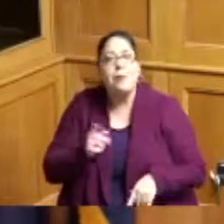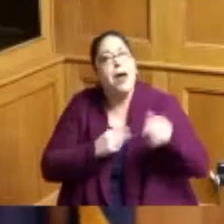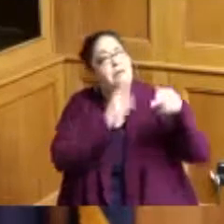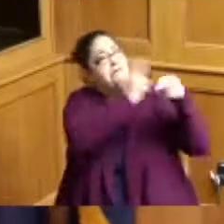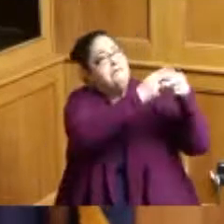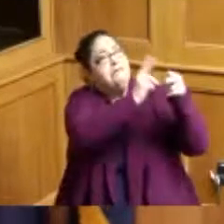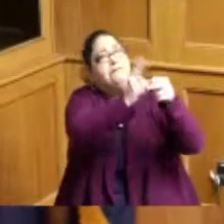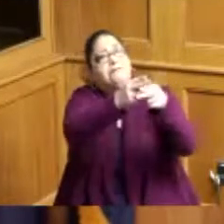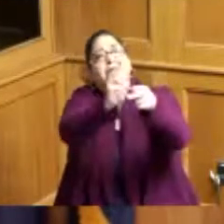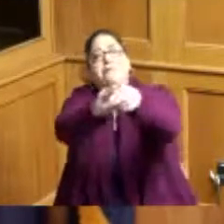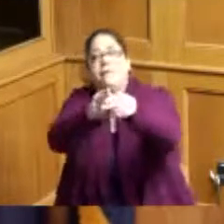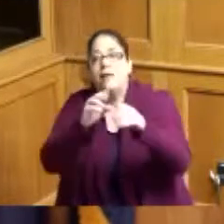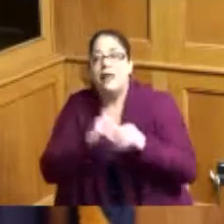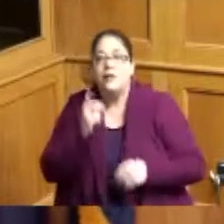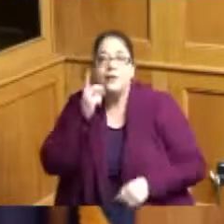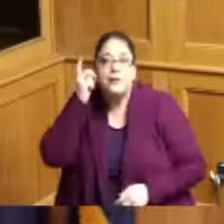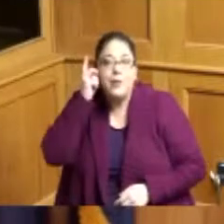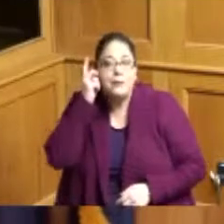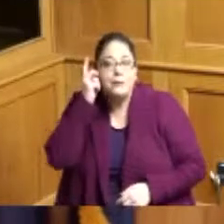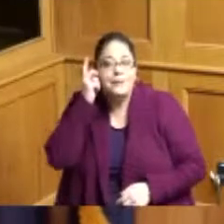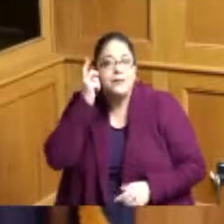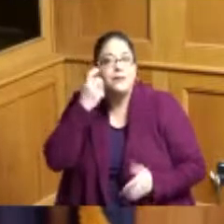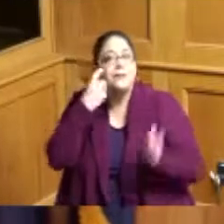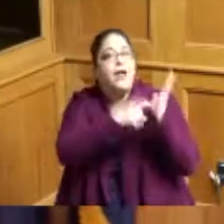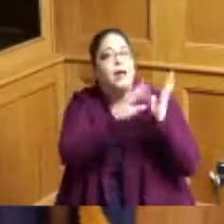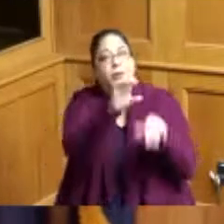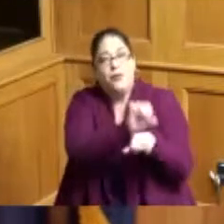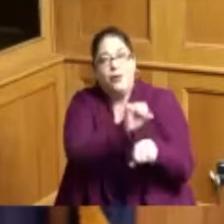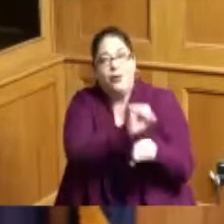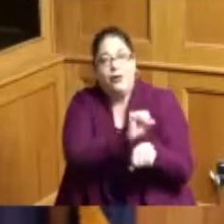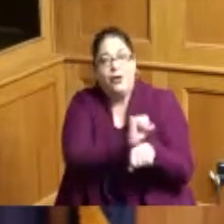important the inventors and those kind of things so that other people that look like